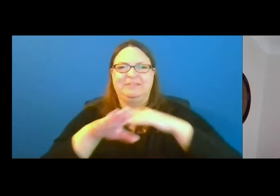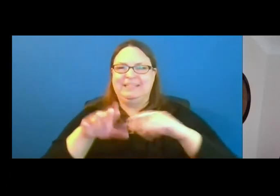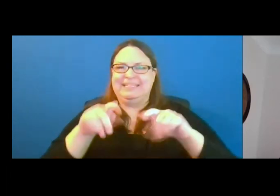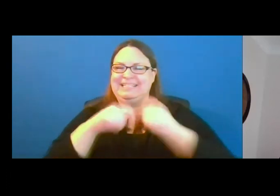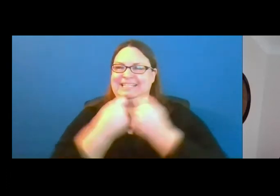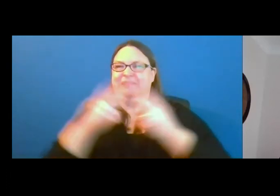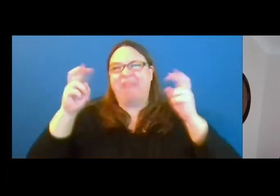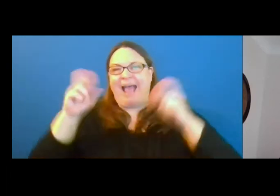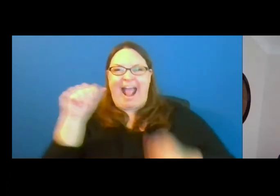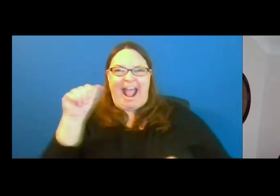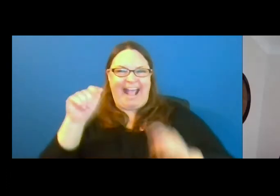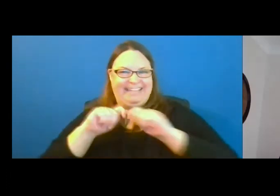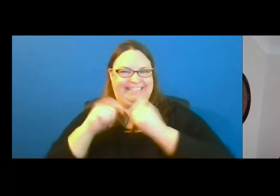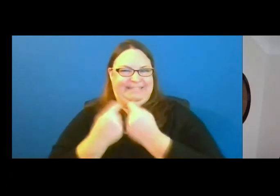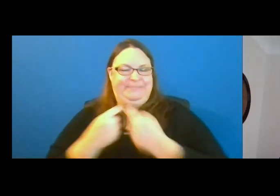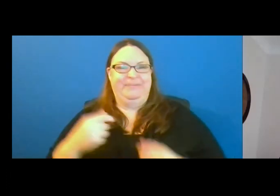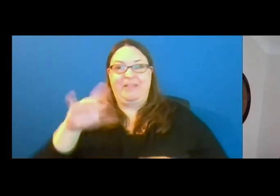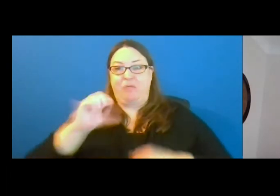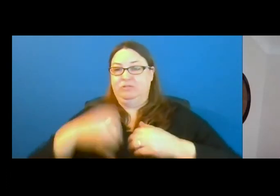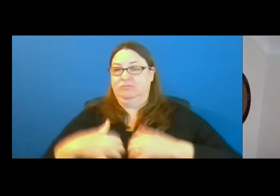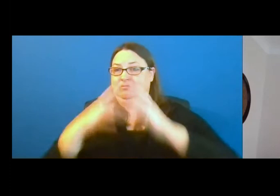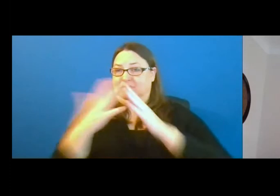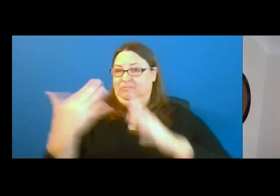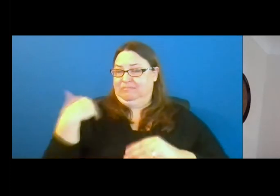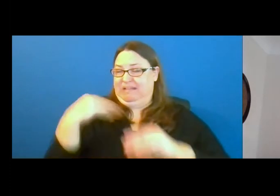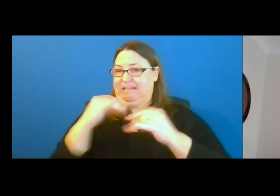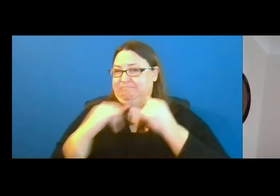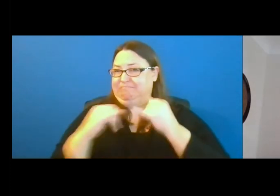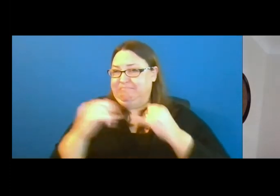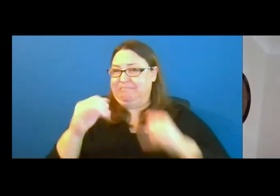The A-Team was created in the late 1990s, shortly after passing of the Americans with